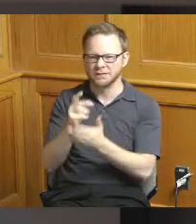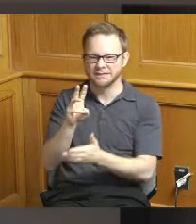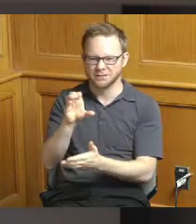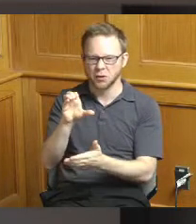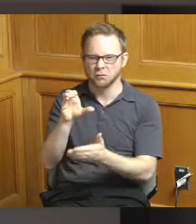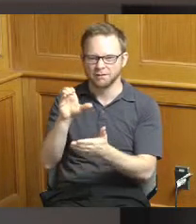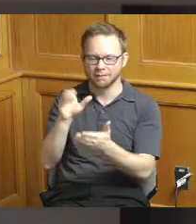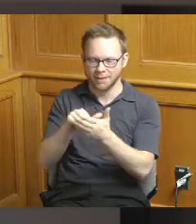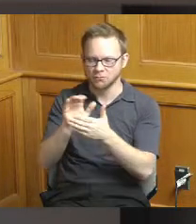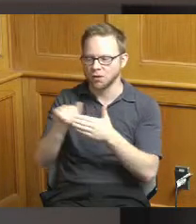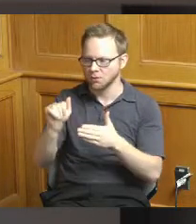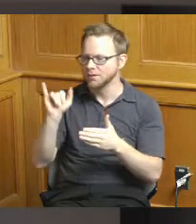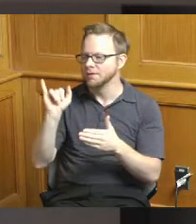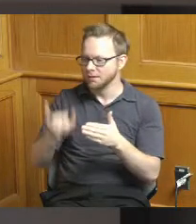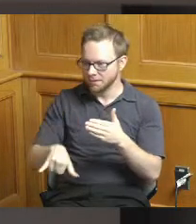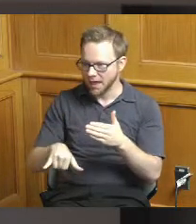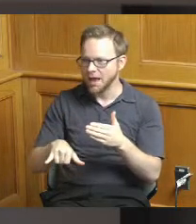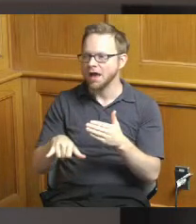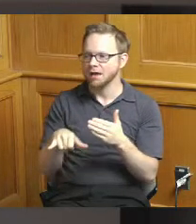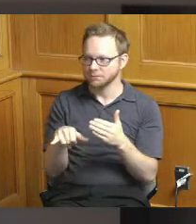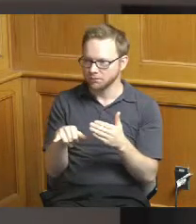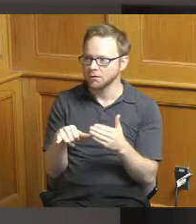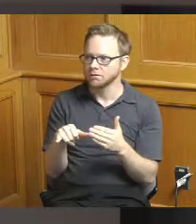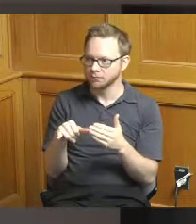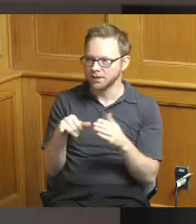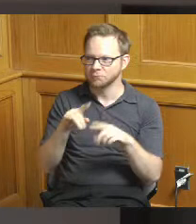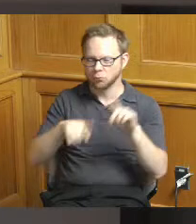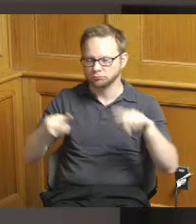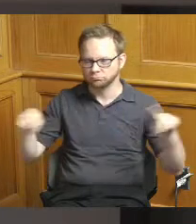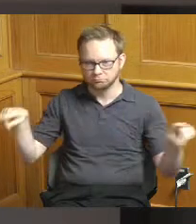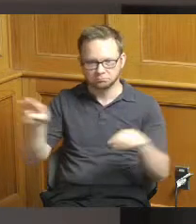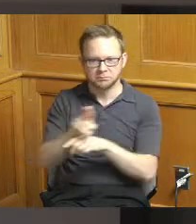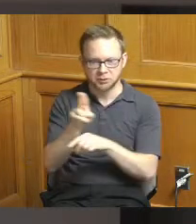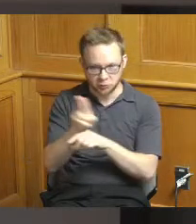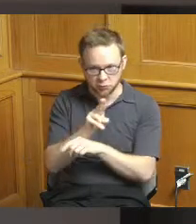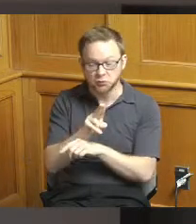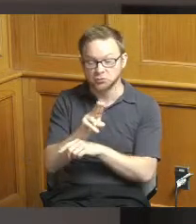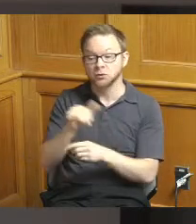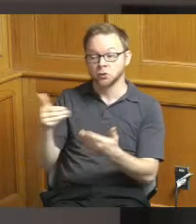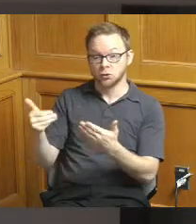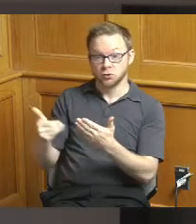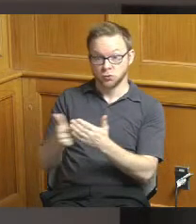this involves the this involves new construction at a site that has a currently has an an